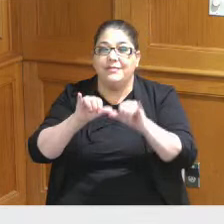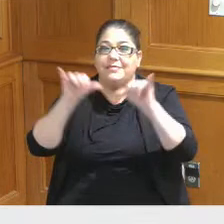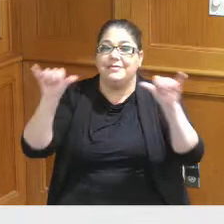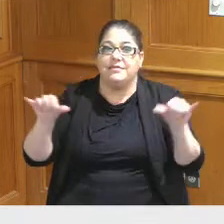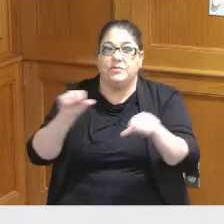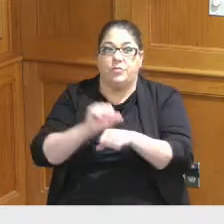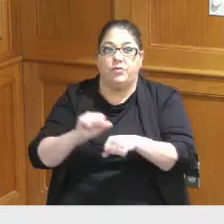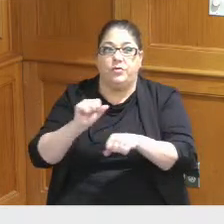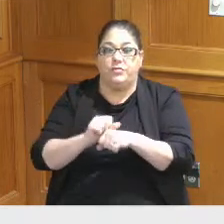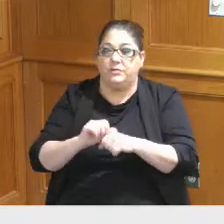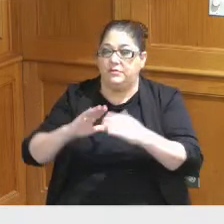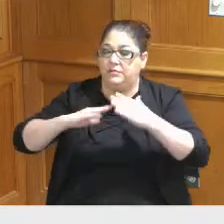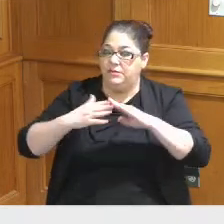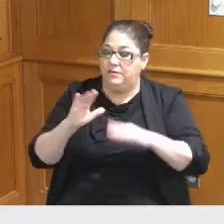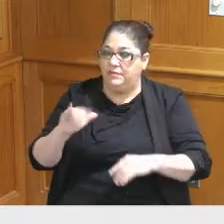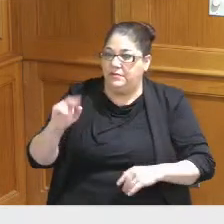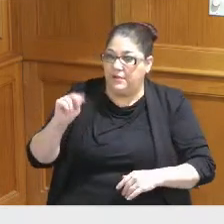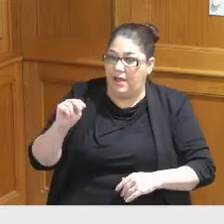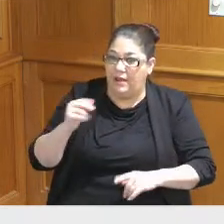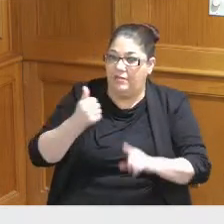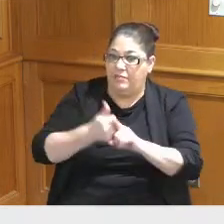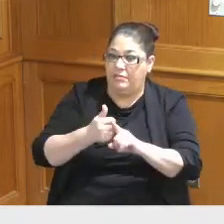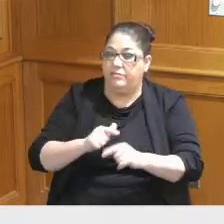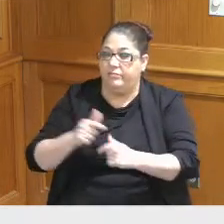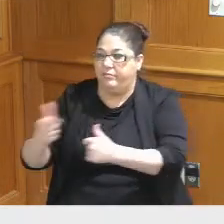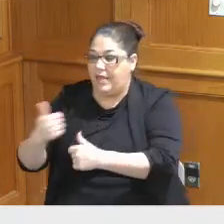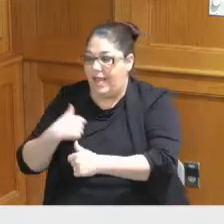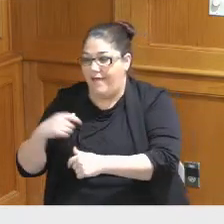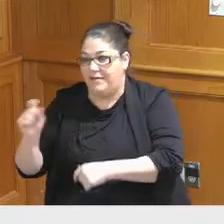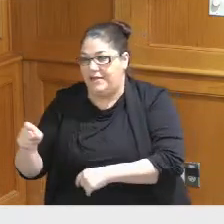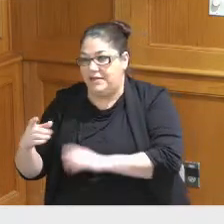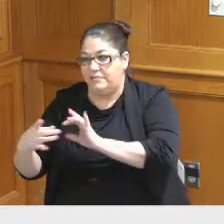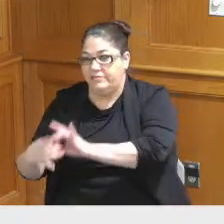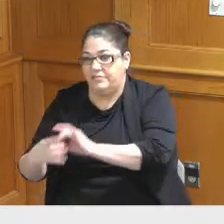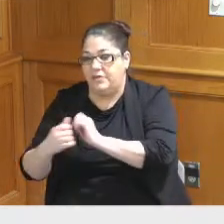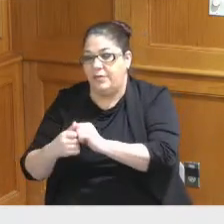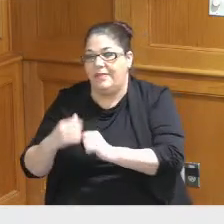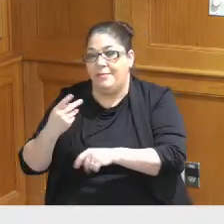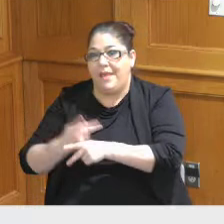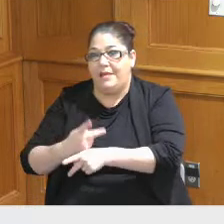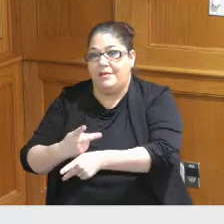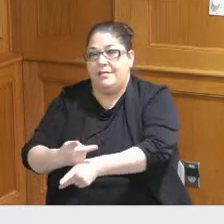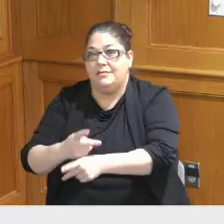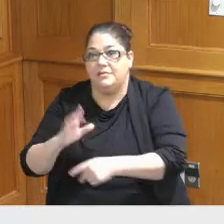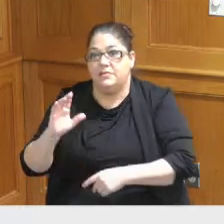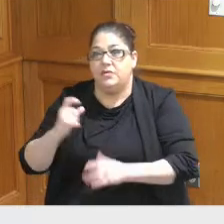city of CincinnatIn turn has needs as it relates to maintenance costs at the Duke Energy Convention